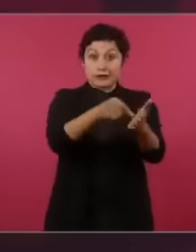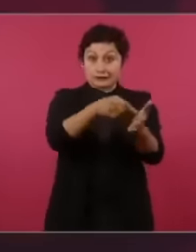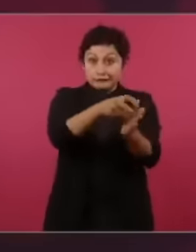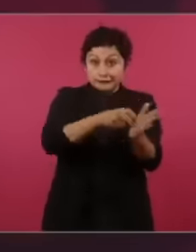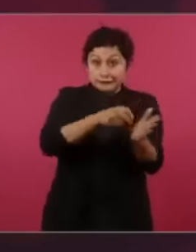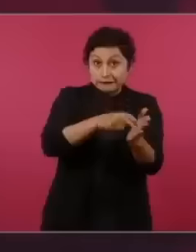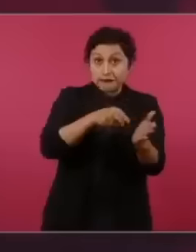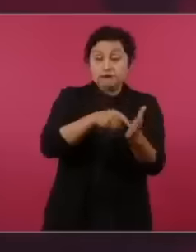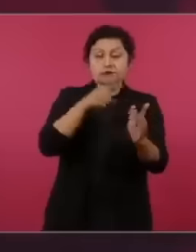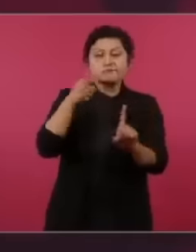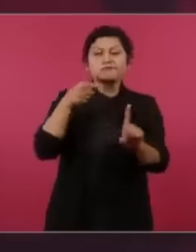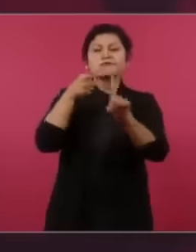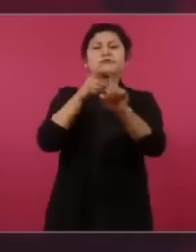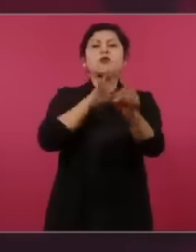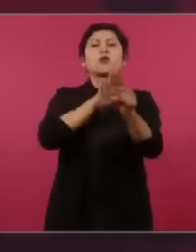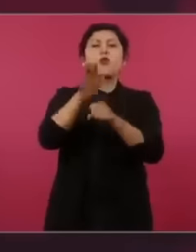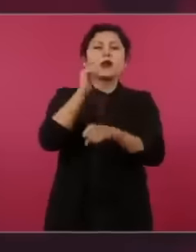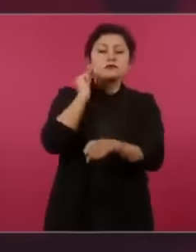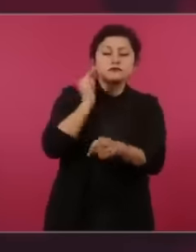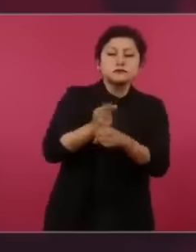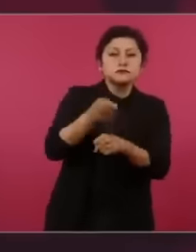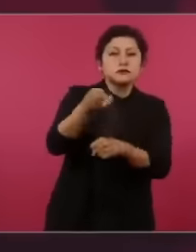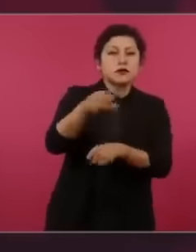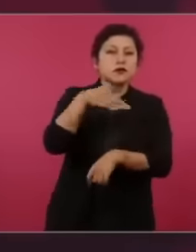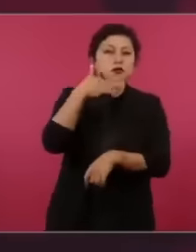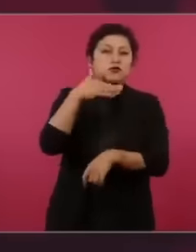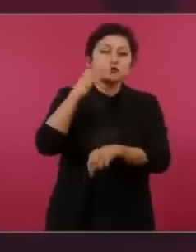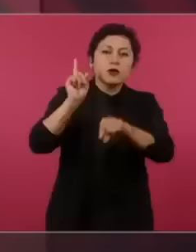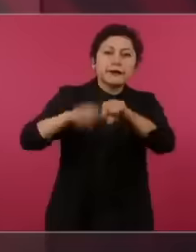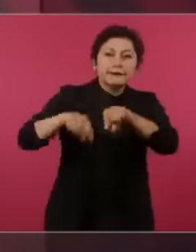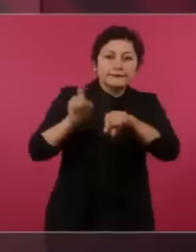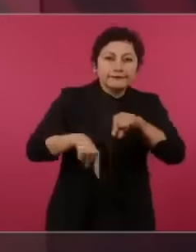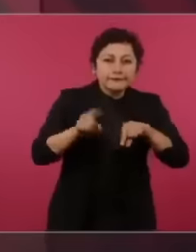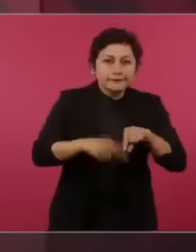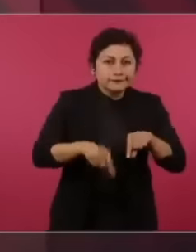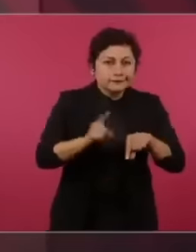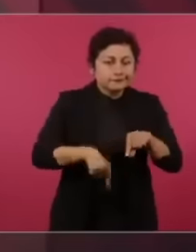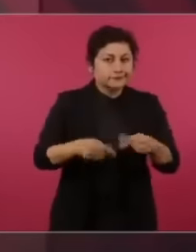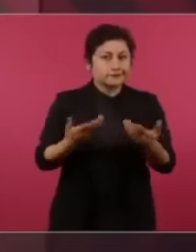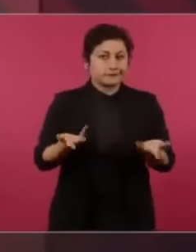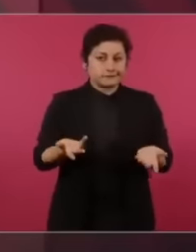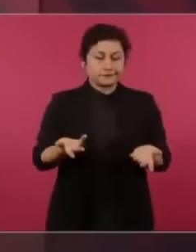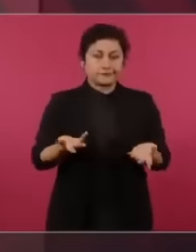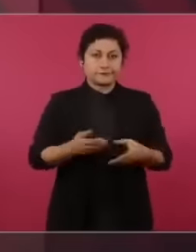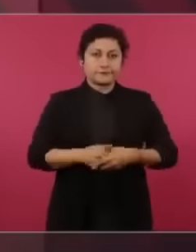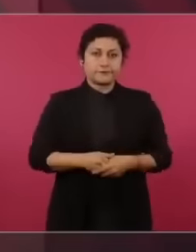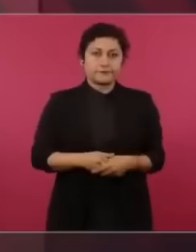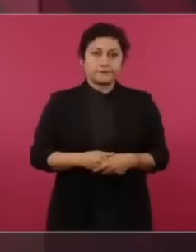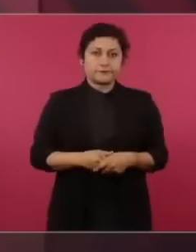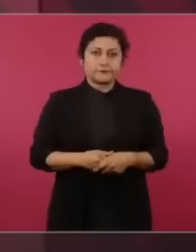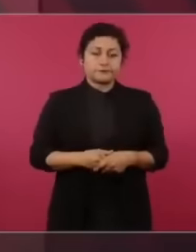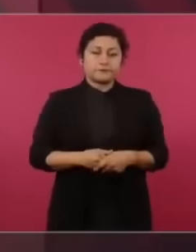the judiciary of corruption and it is not to get angry that we worry,